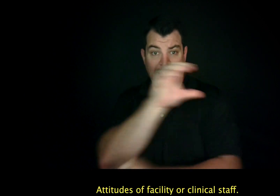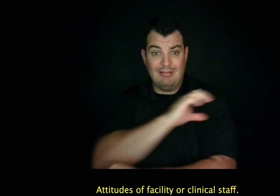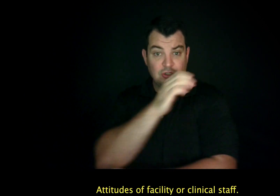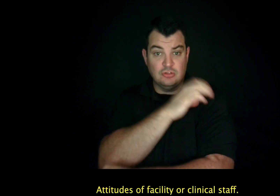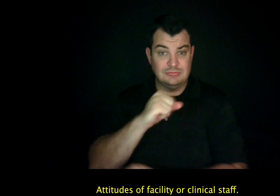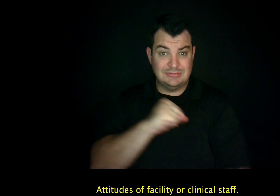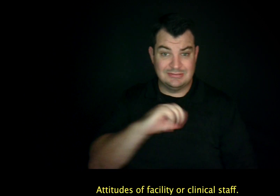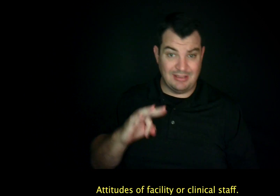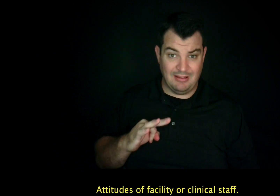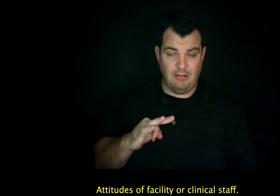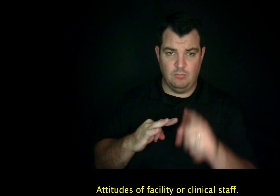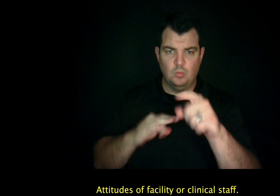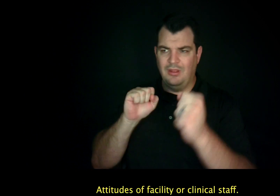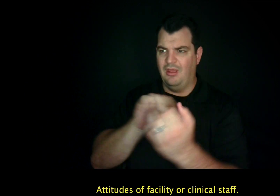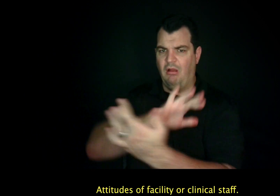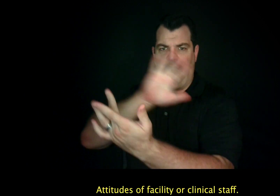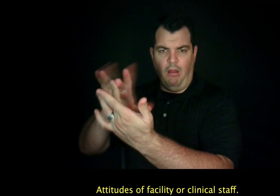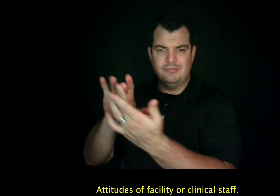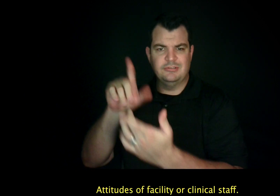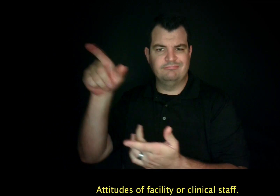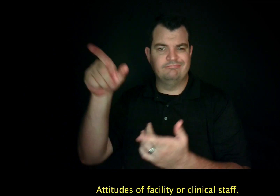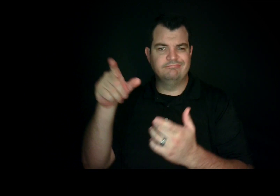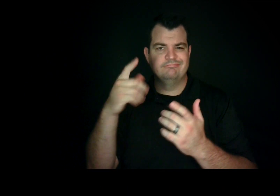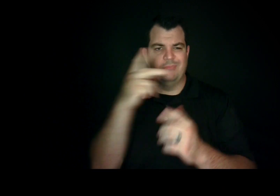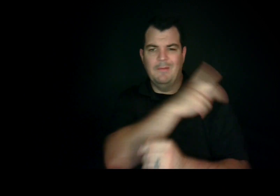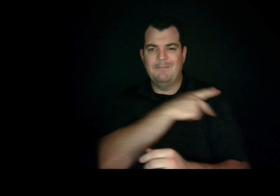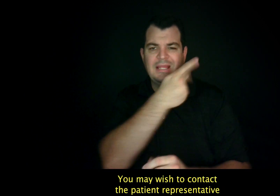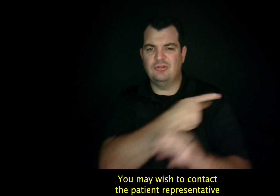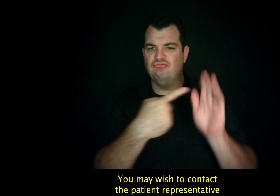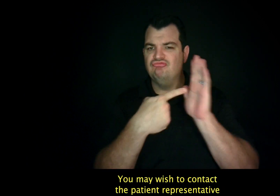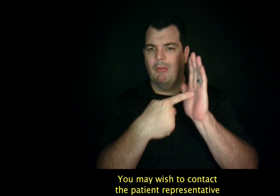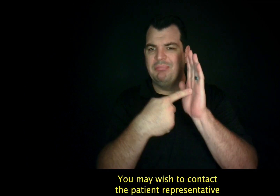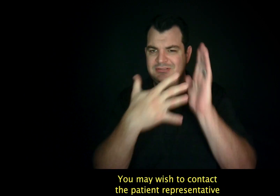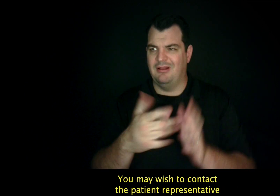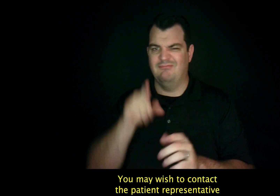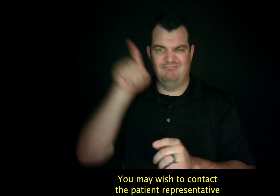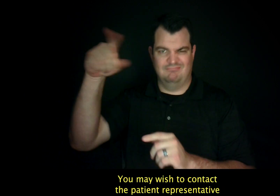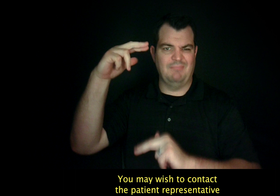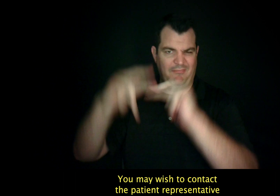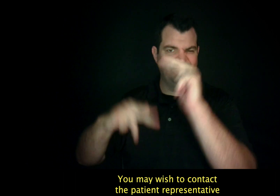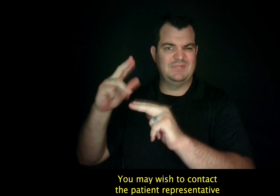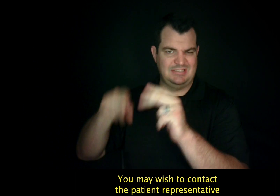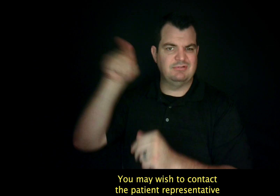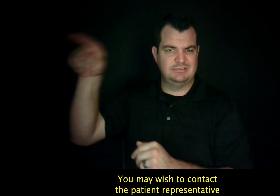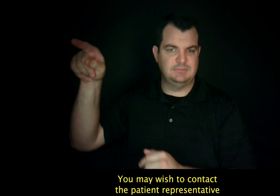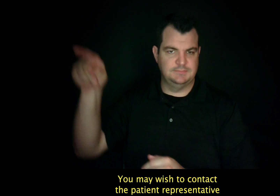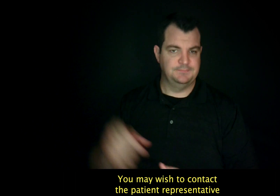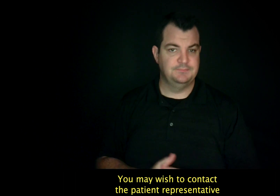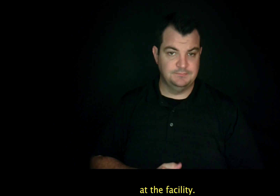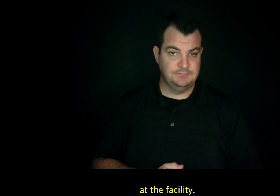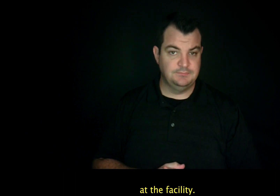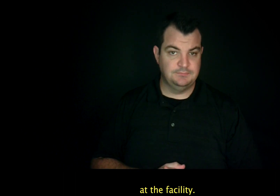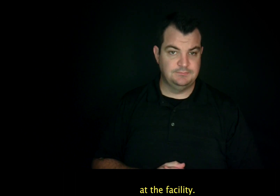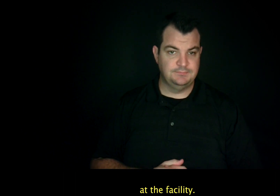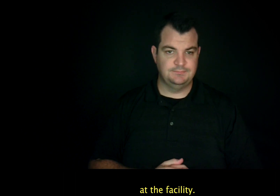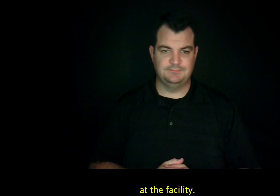Attitudes of facility or clinical staff. You may wish to contact the patient representative at the facility.